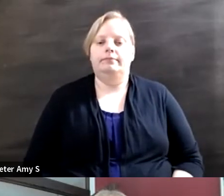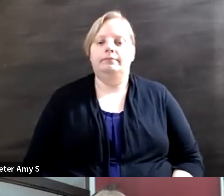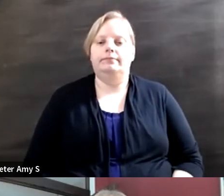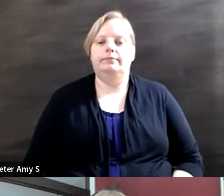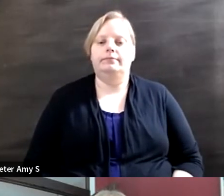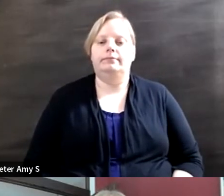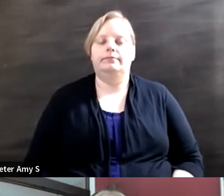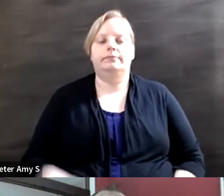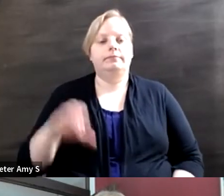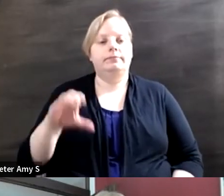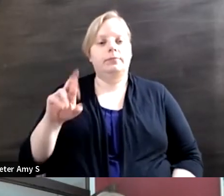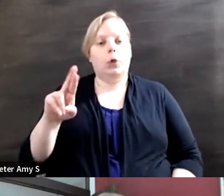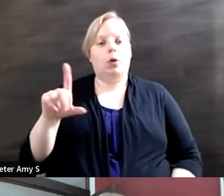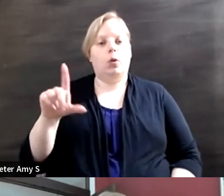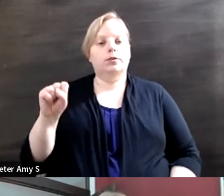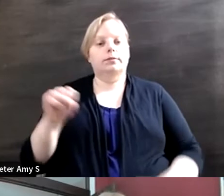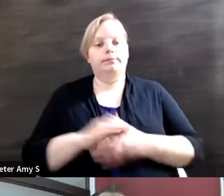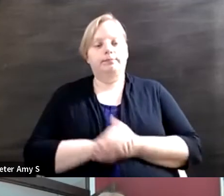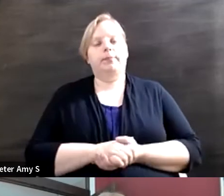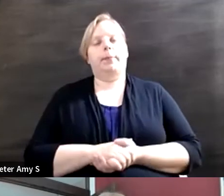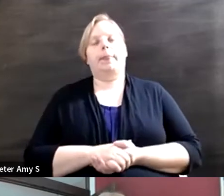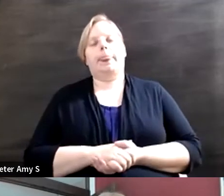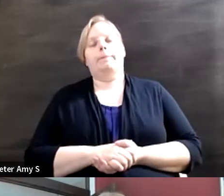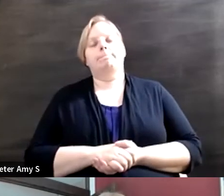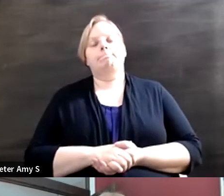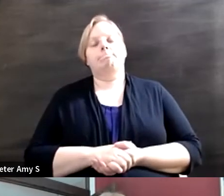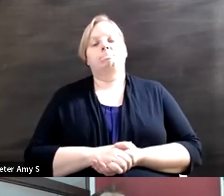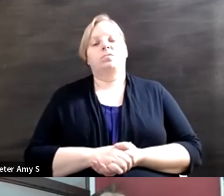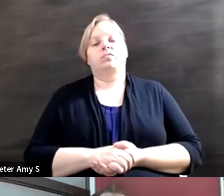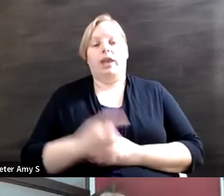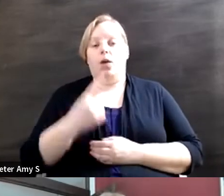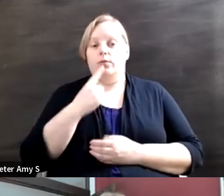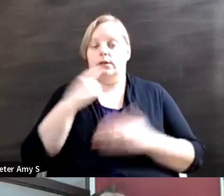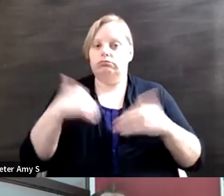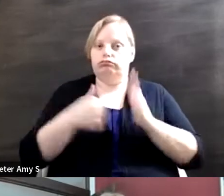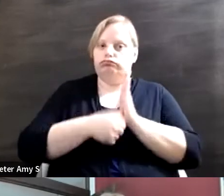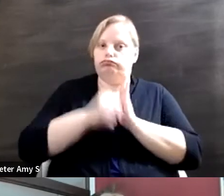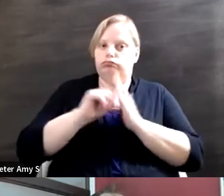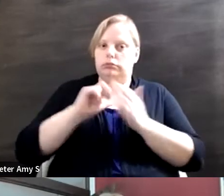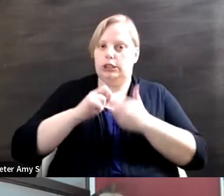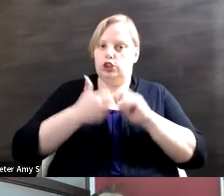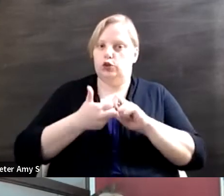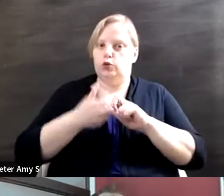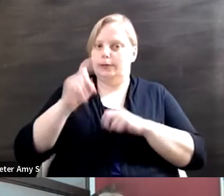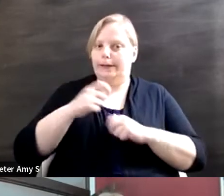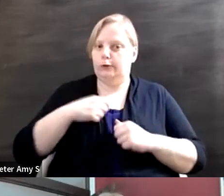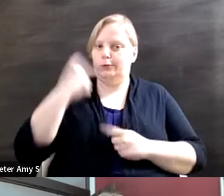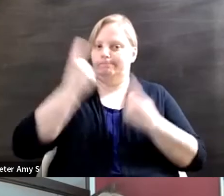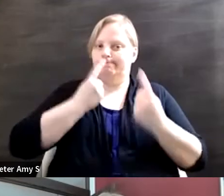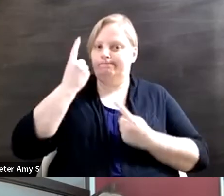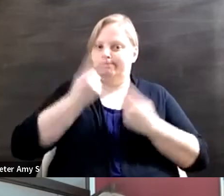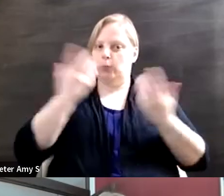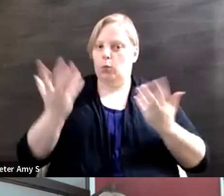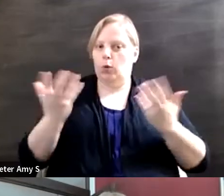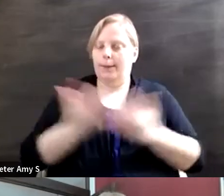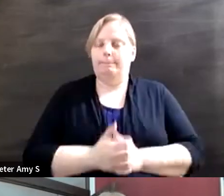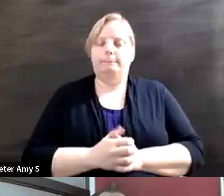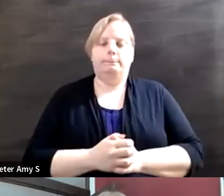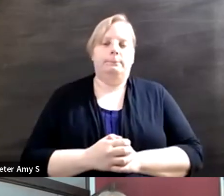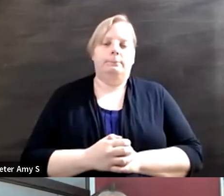Well I would say that a pressing pressing issue that we need to consider is how to really really